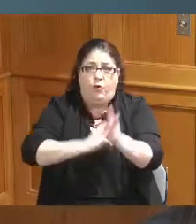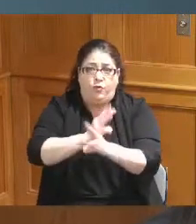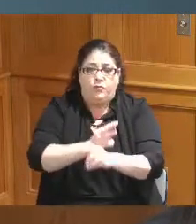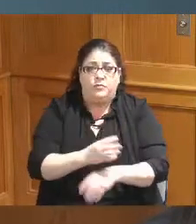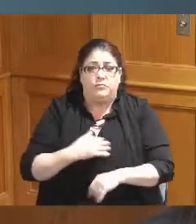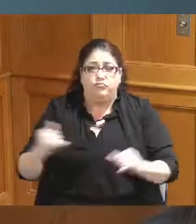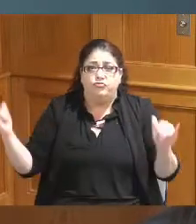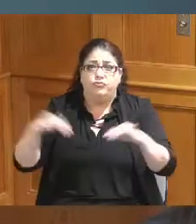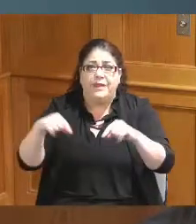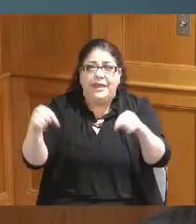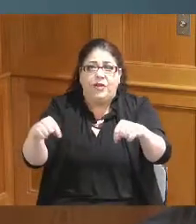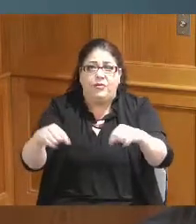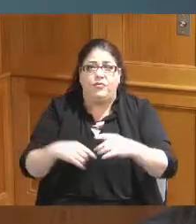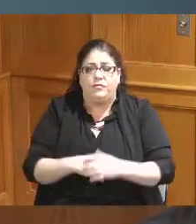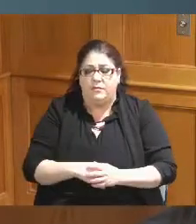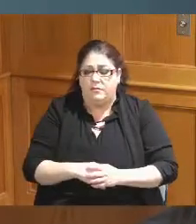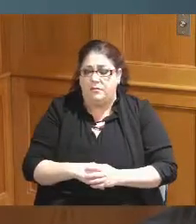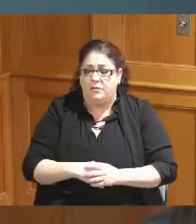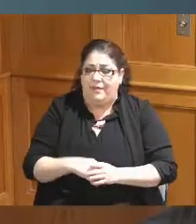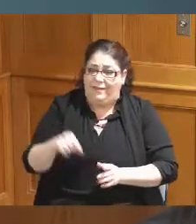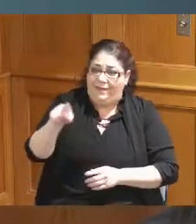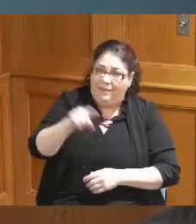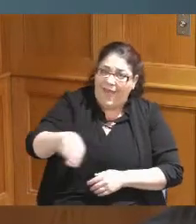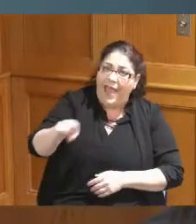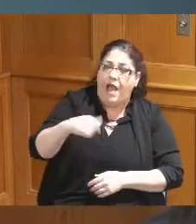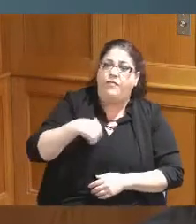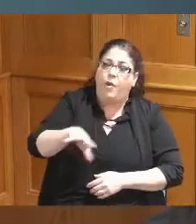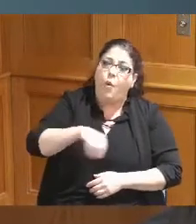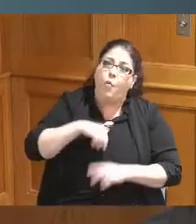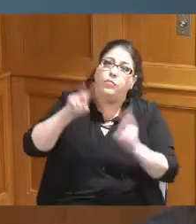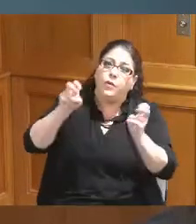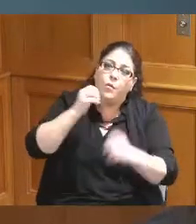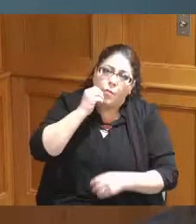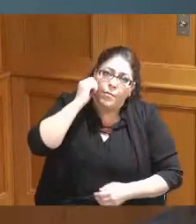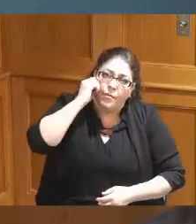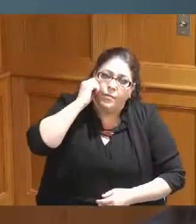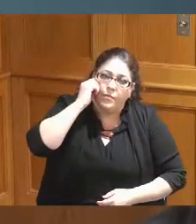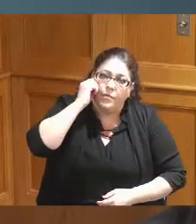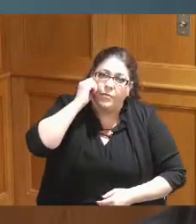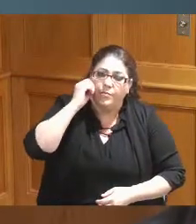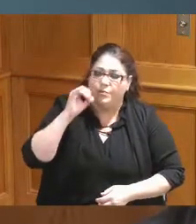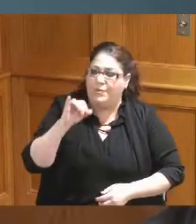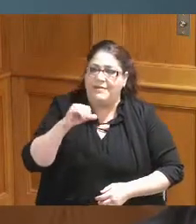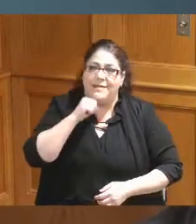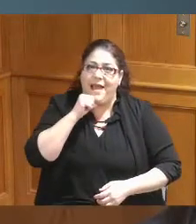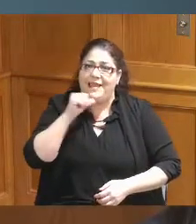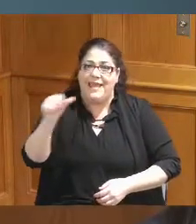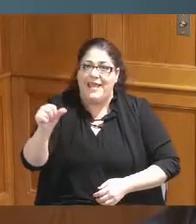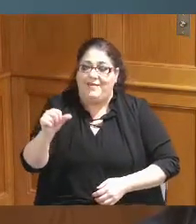want to make sure the they have a home but we also not at the expense of somebody losing their home